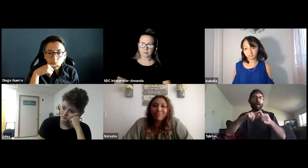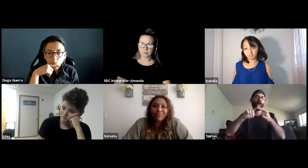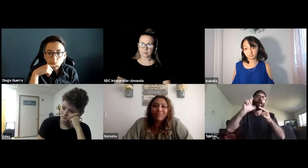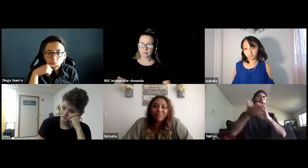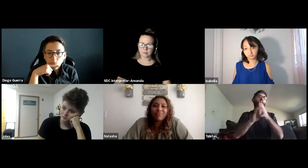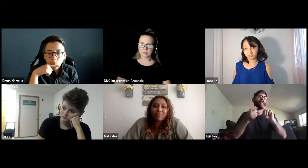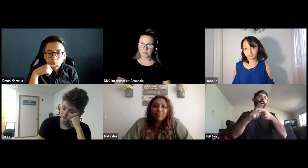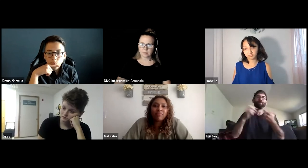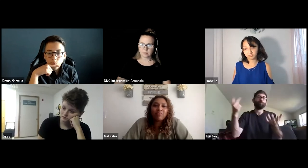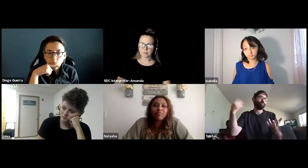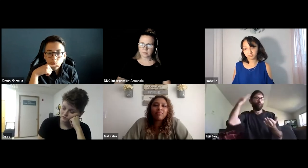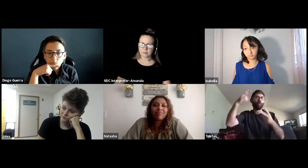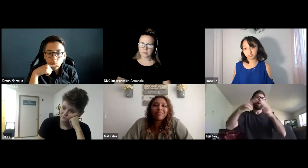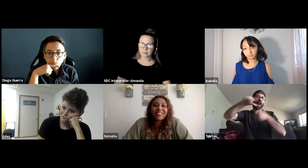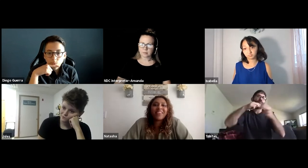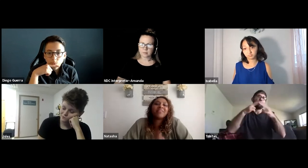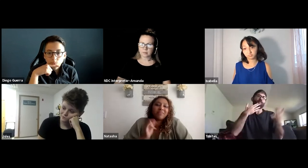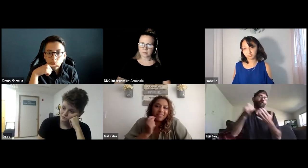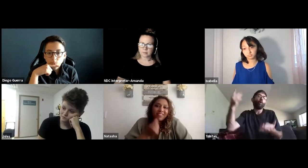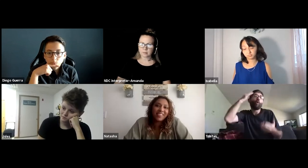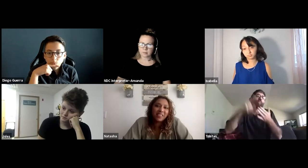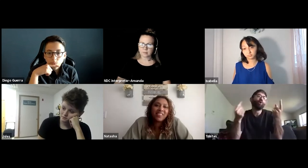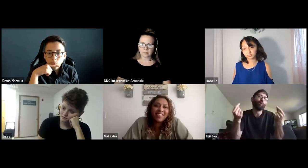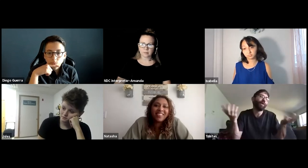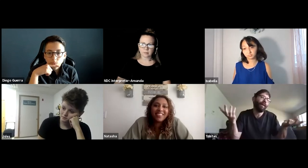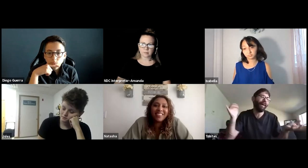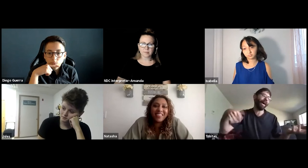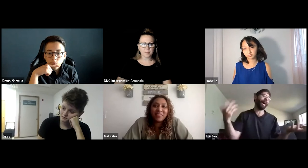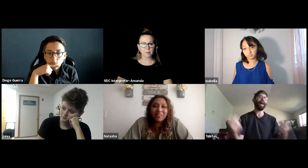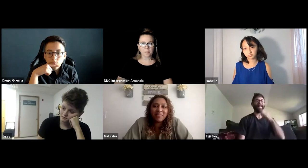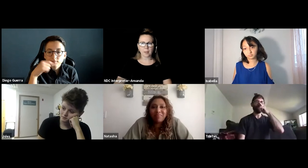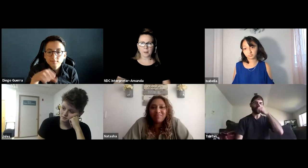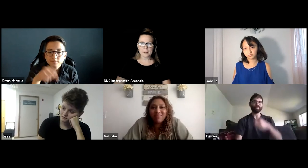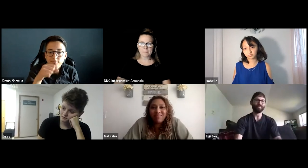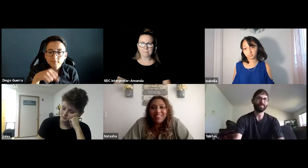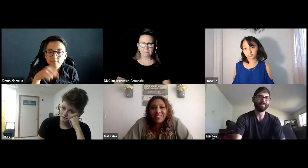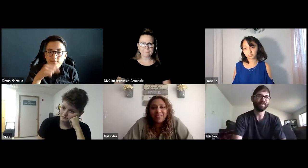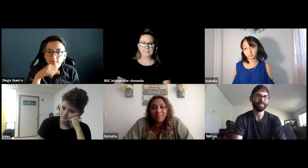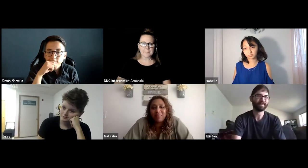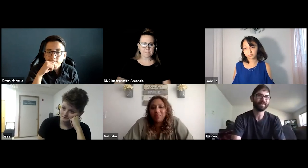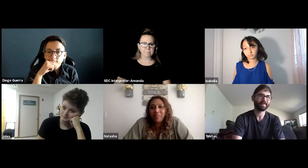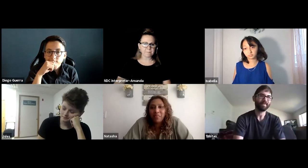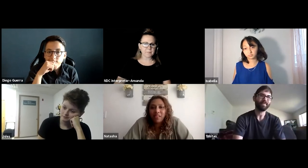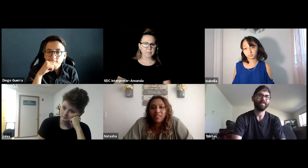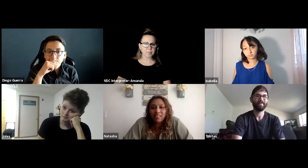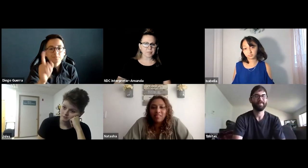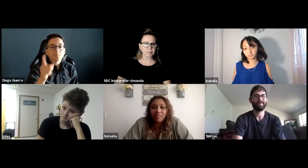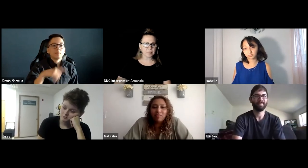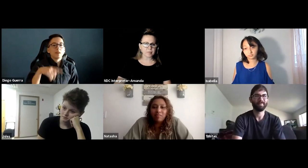And he's been fascinated by the work I do so we know each other well. So he understood my needs and was able to satisfy them.